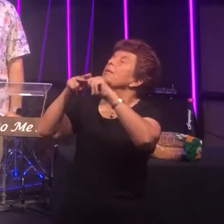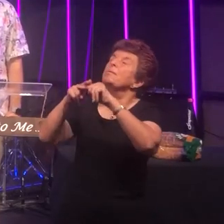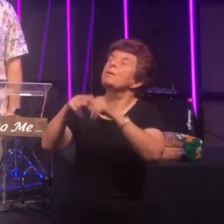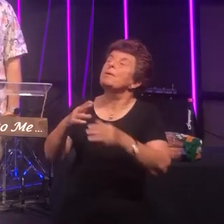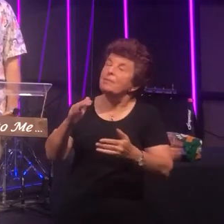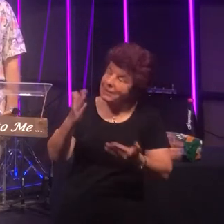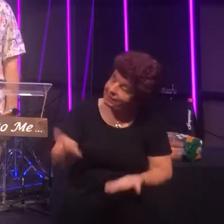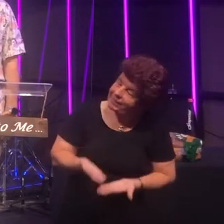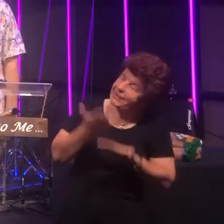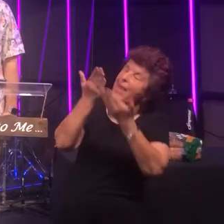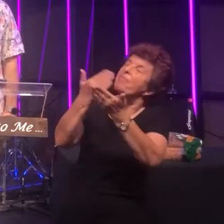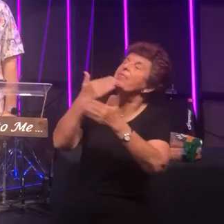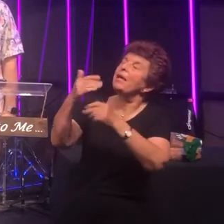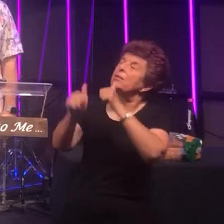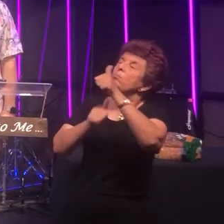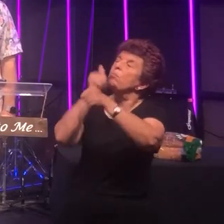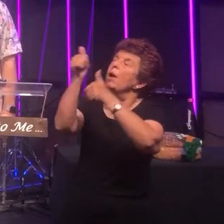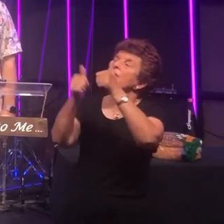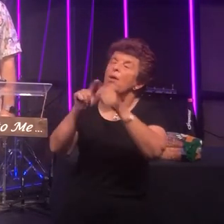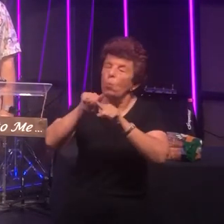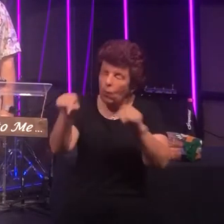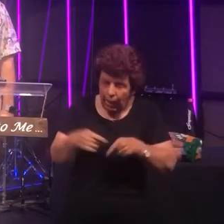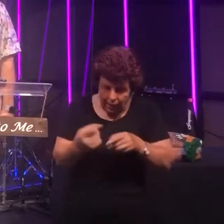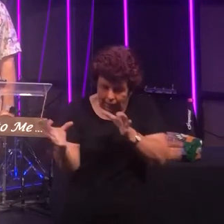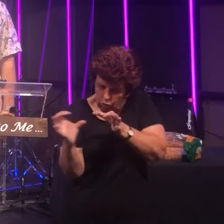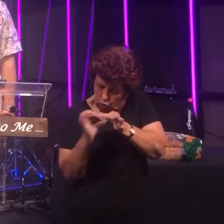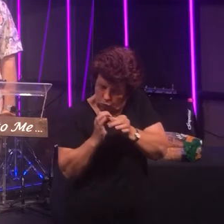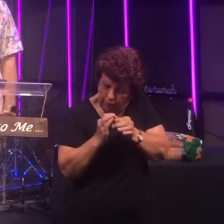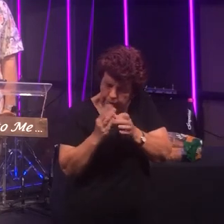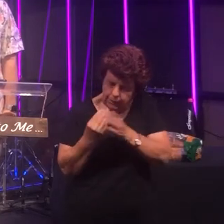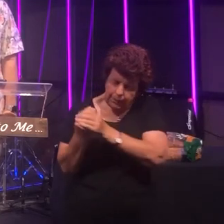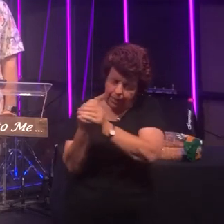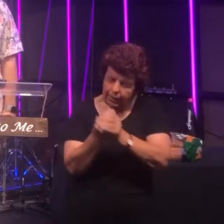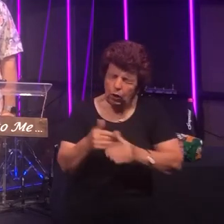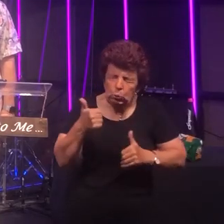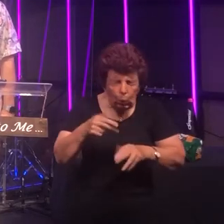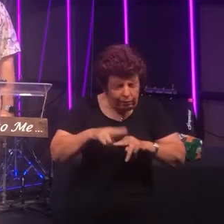you thanks and praise that we can gather this morning this Good Friday as we